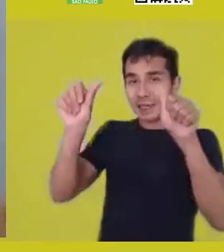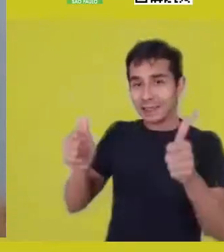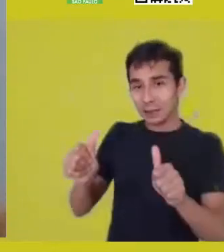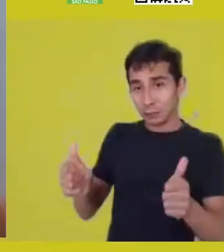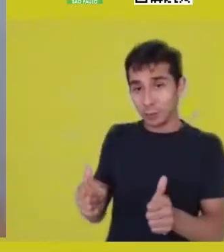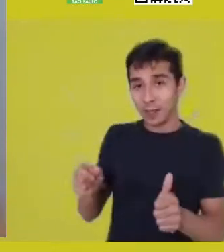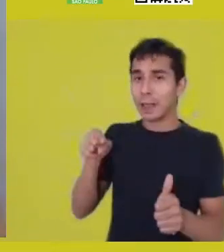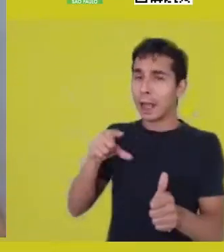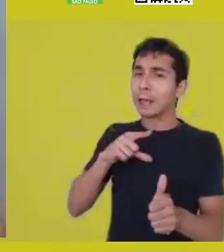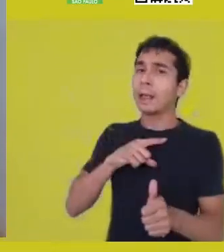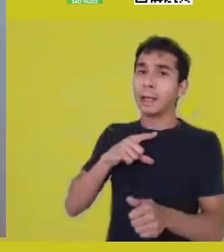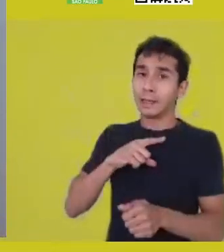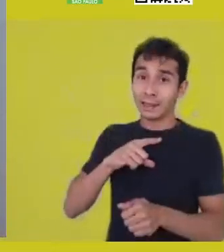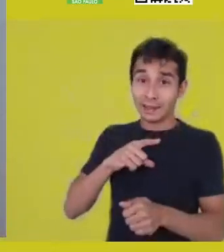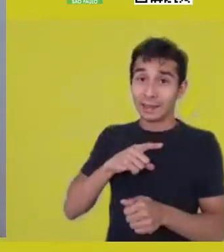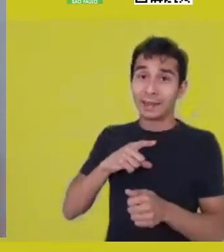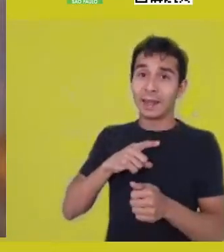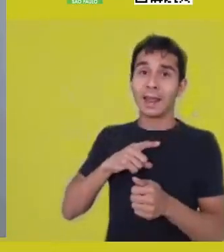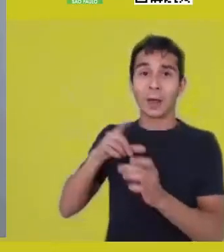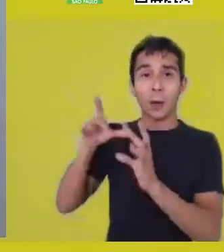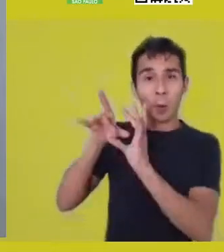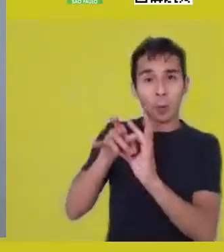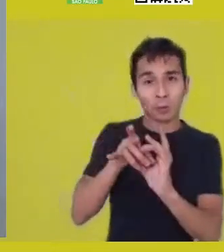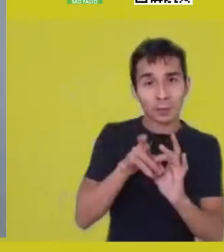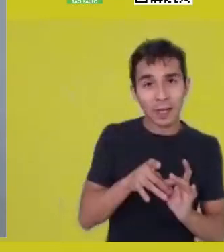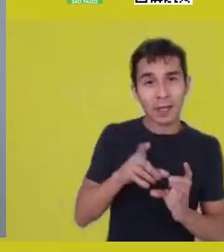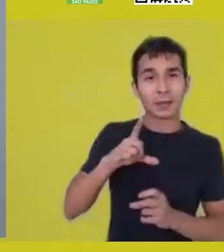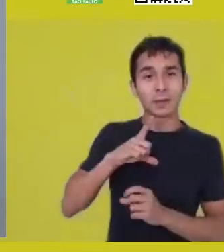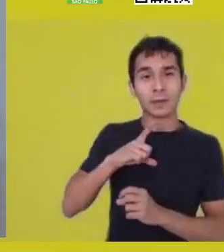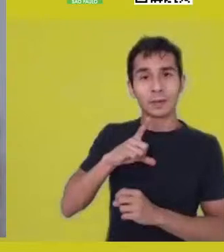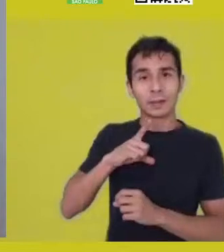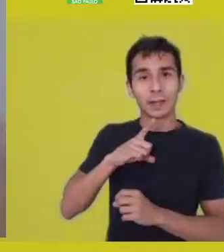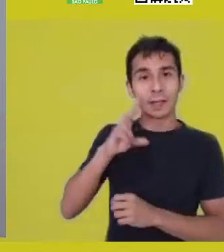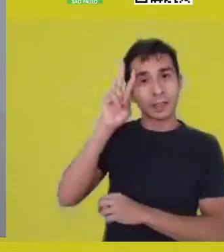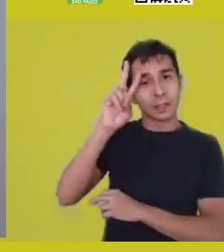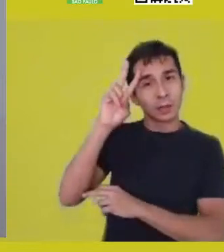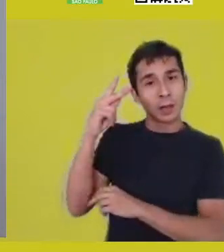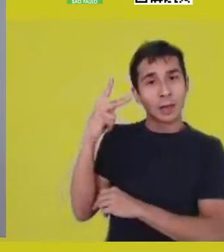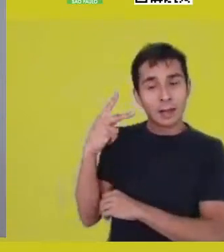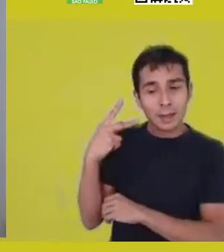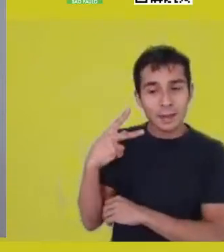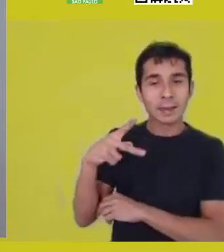in short, about scenes that have effectively